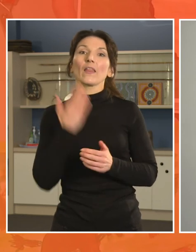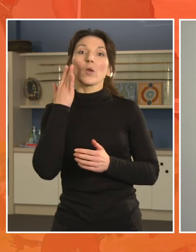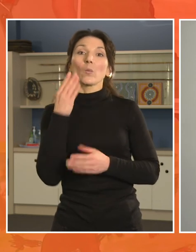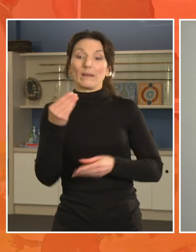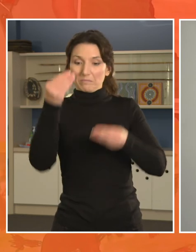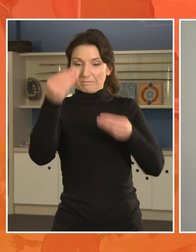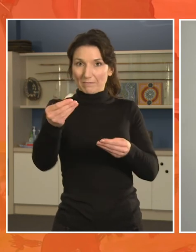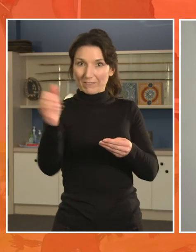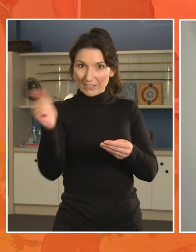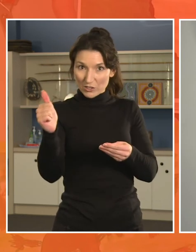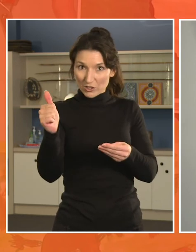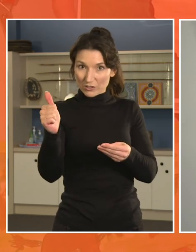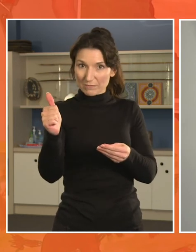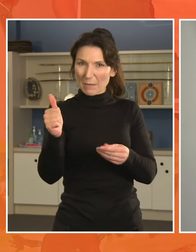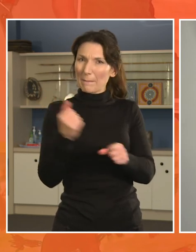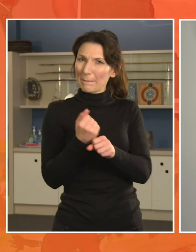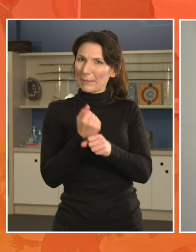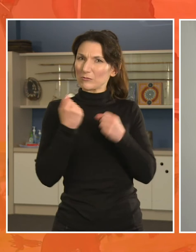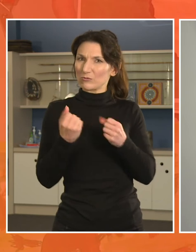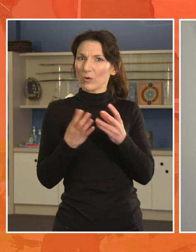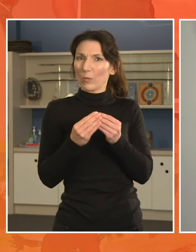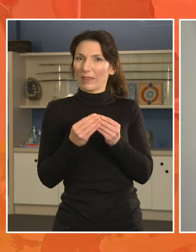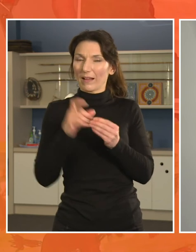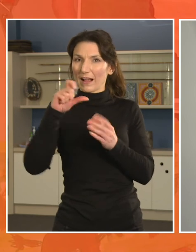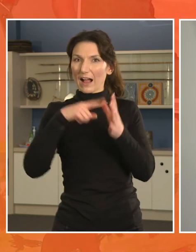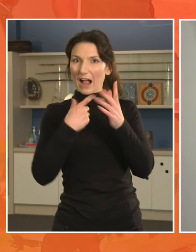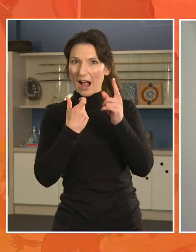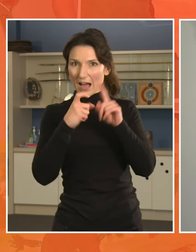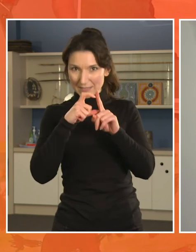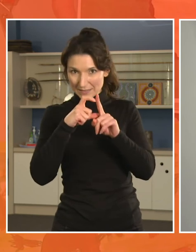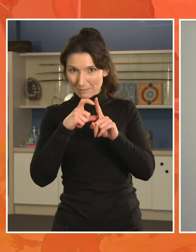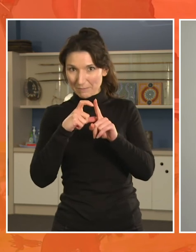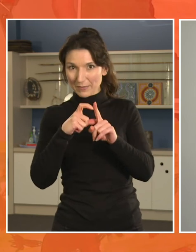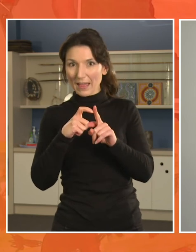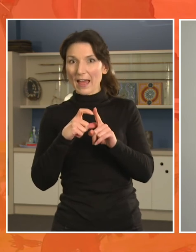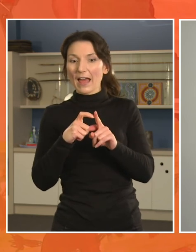cardboard, glue it on and wait for it to dry. Then choose one of the two templates